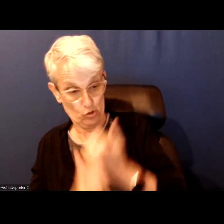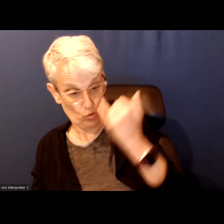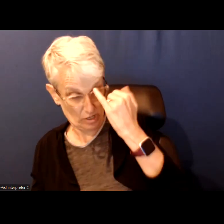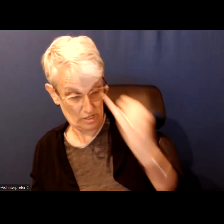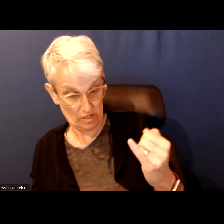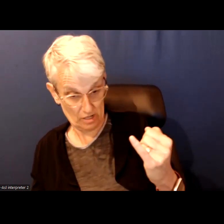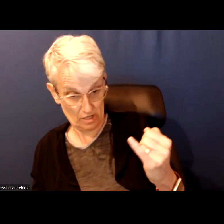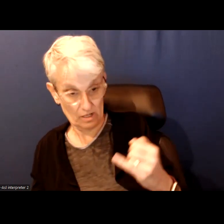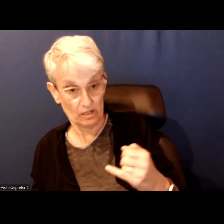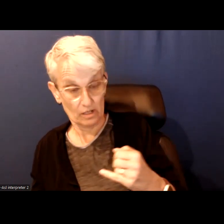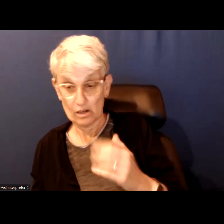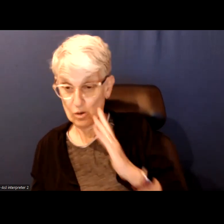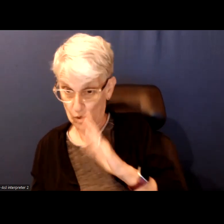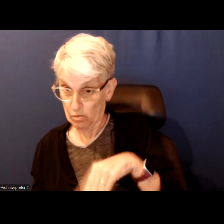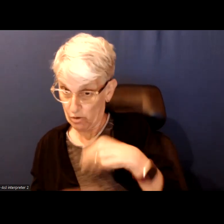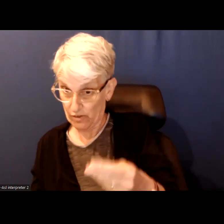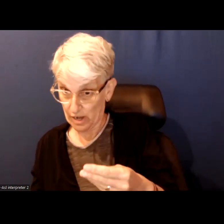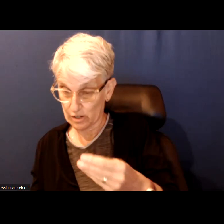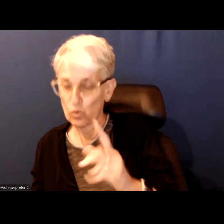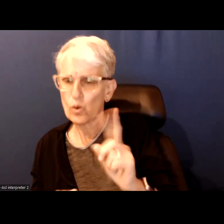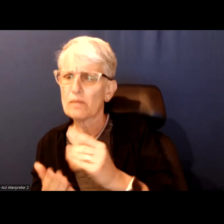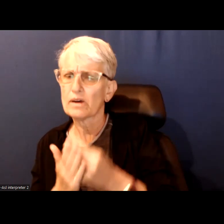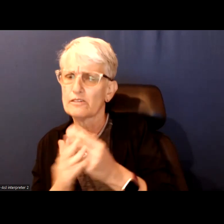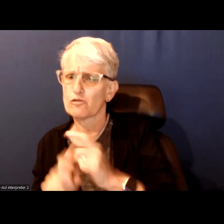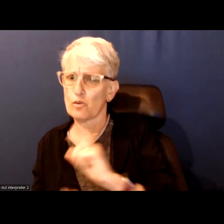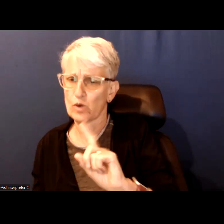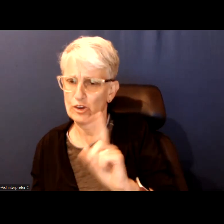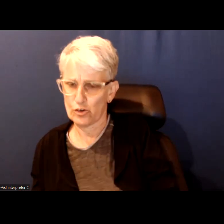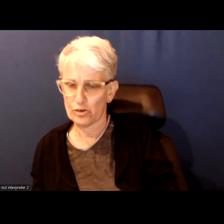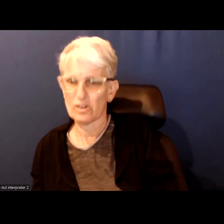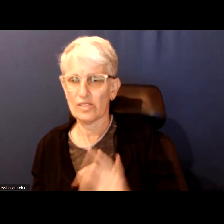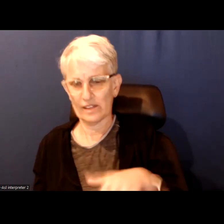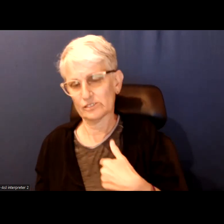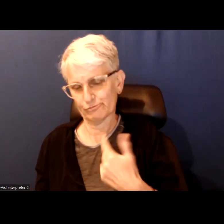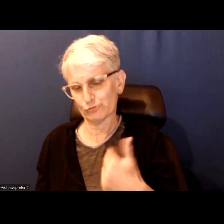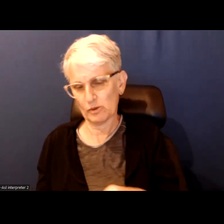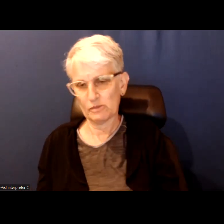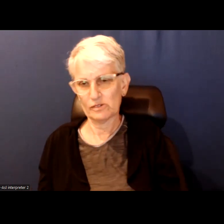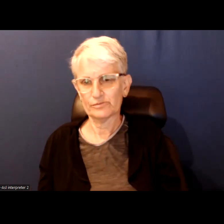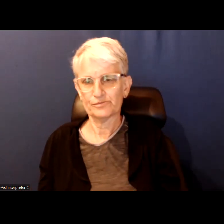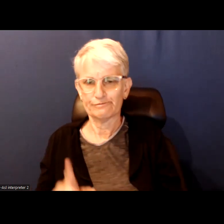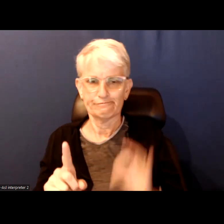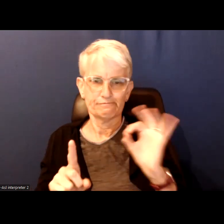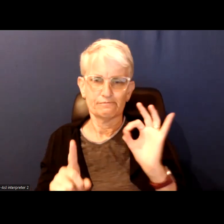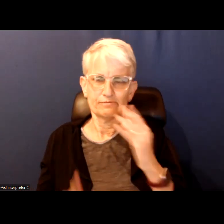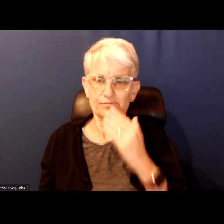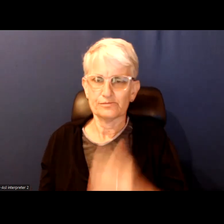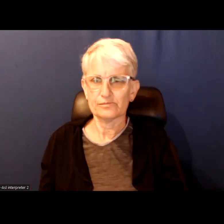providing insight to where the funding is going to come from? Something to keep in mind. Thank you Inori.